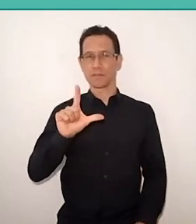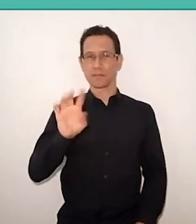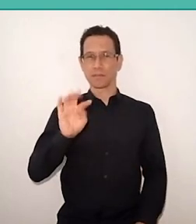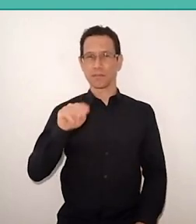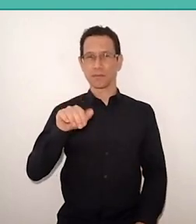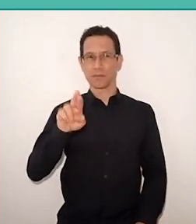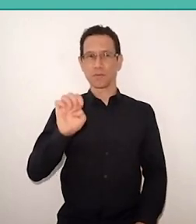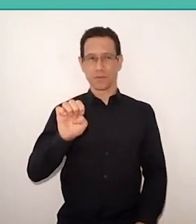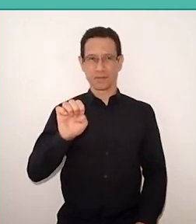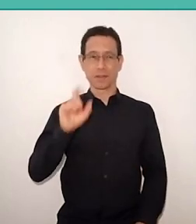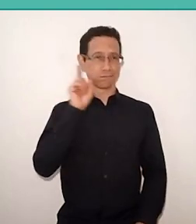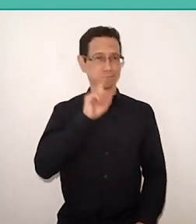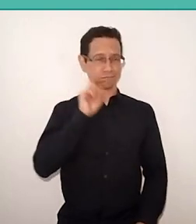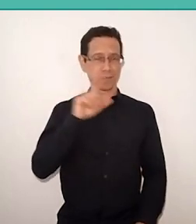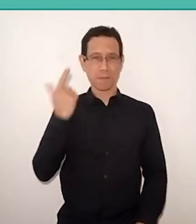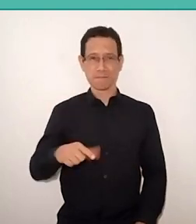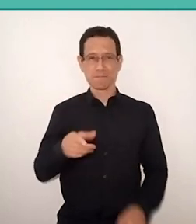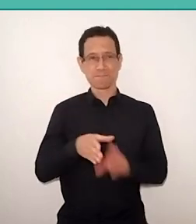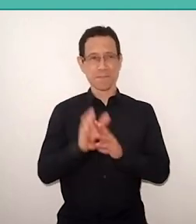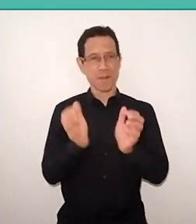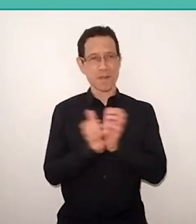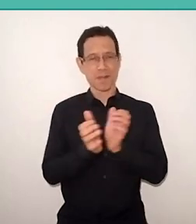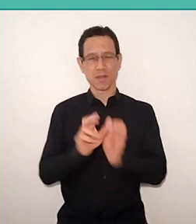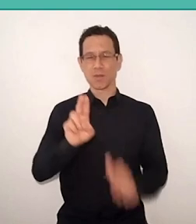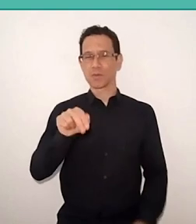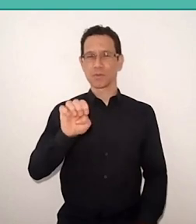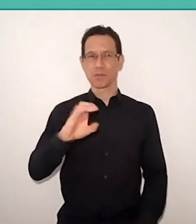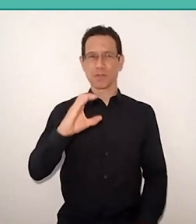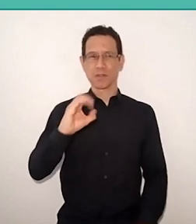and consultant for UNESCO and others international organizations.